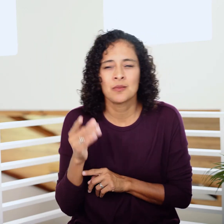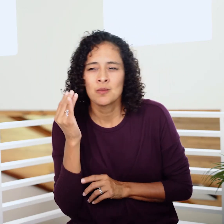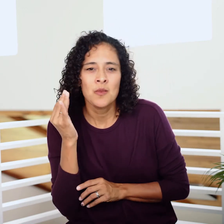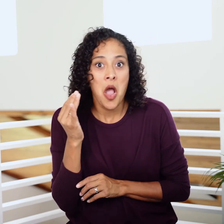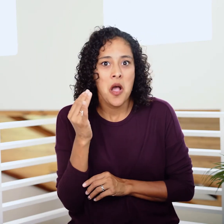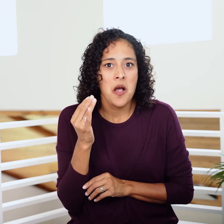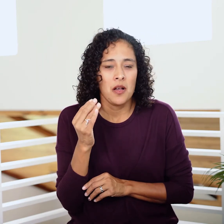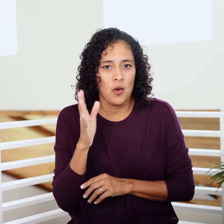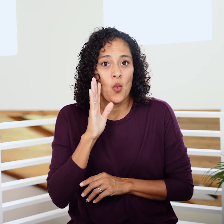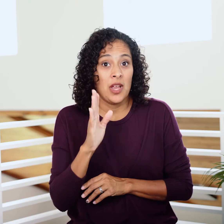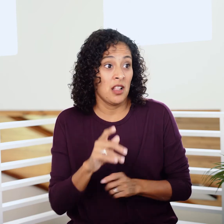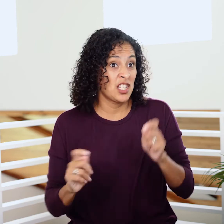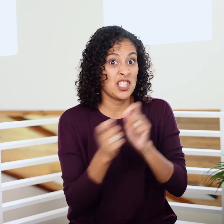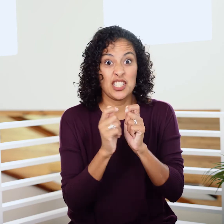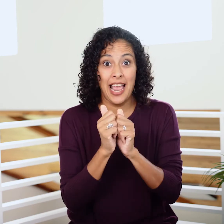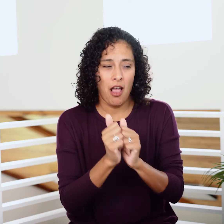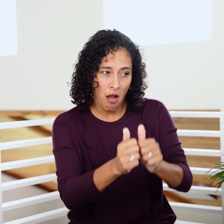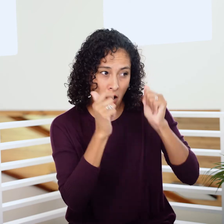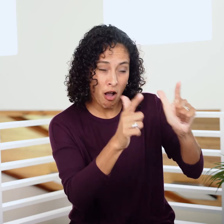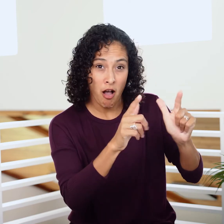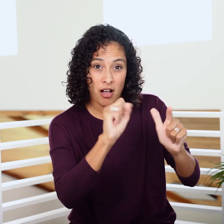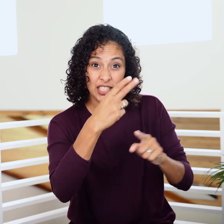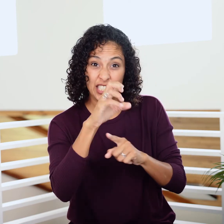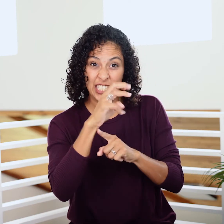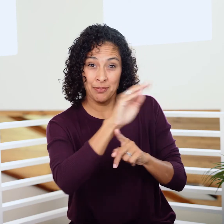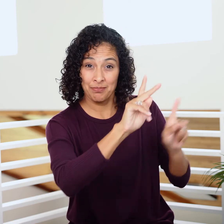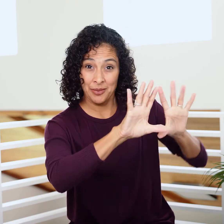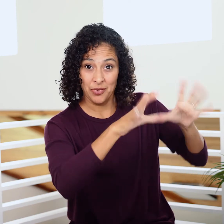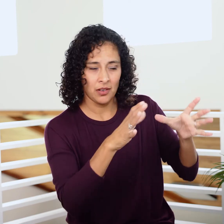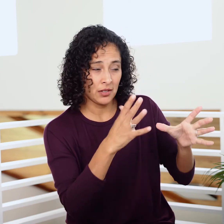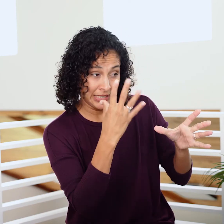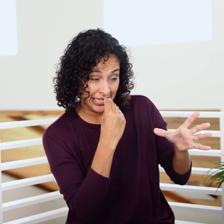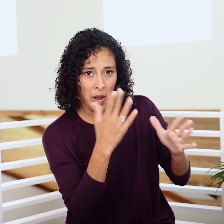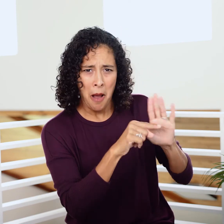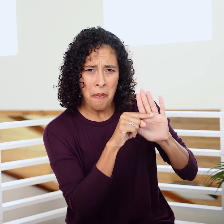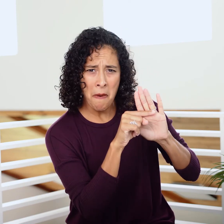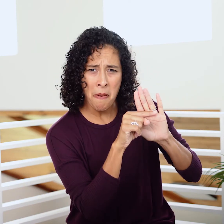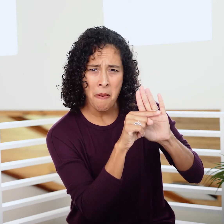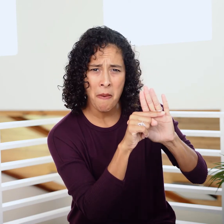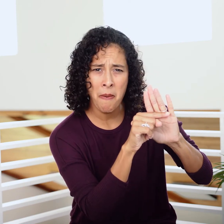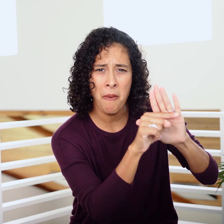They plan to kill all the men of Shechem in retaliation.